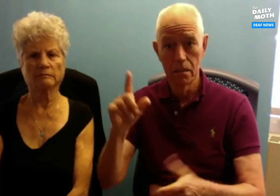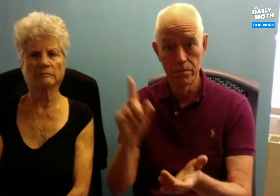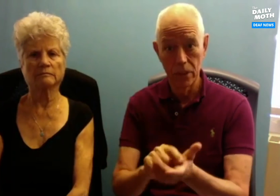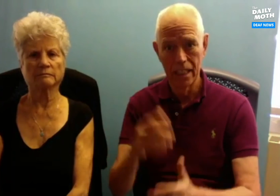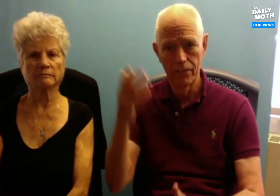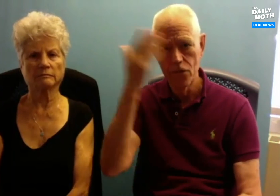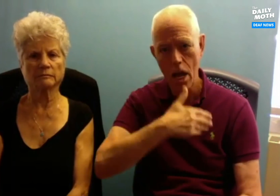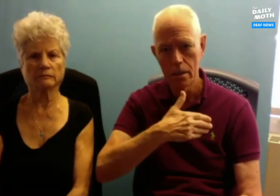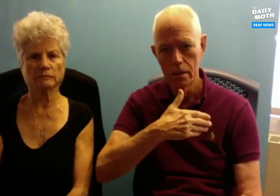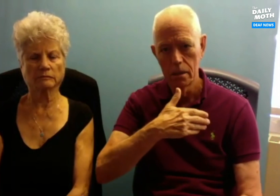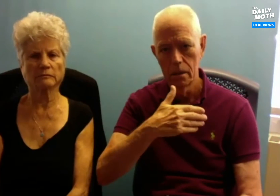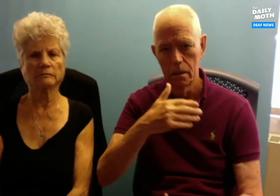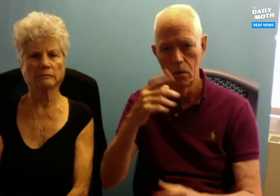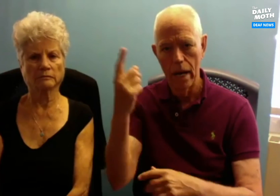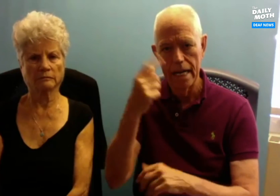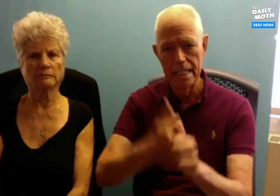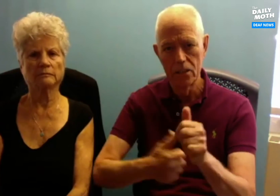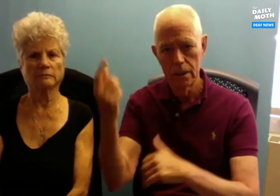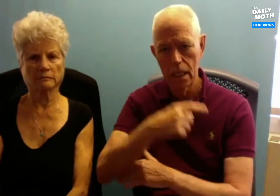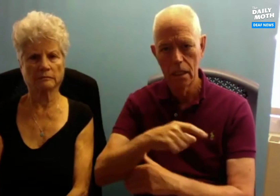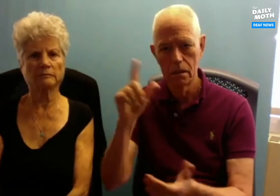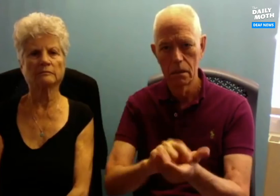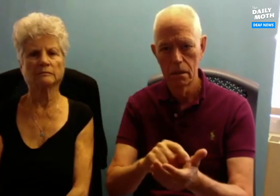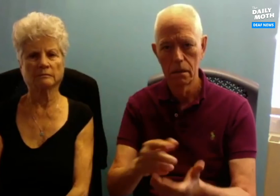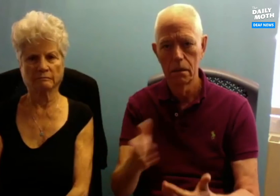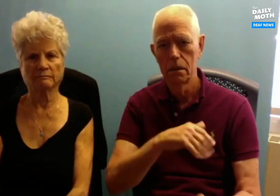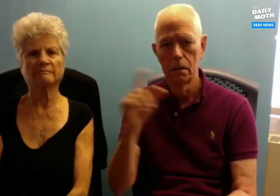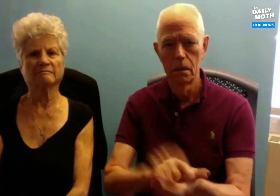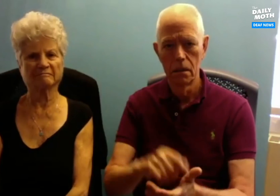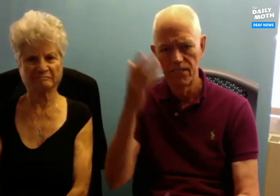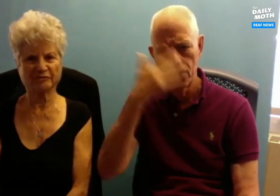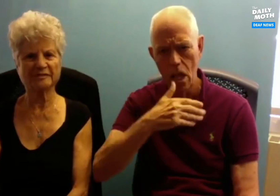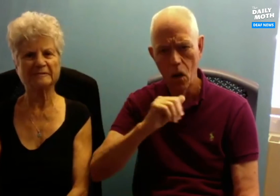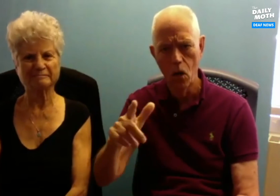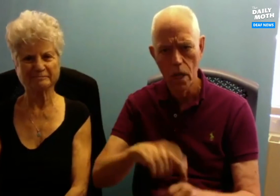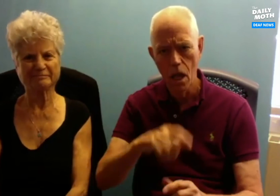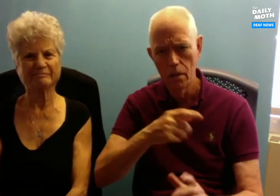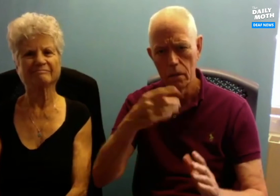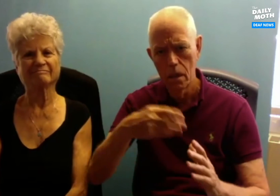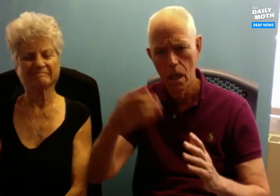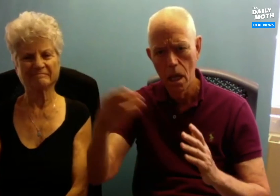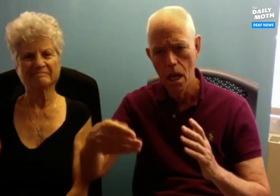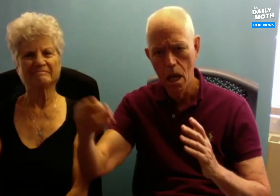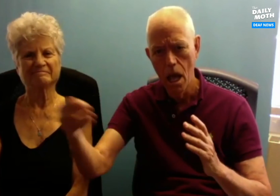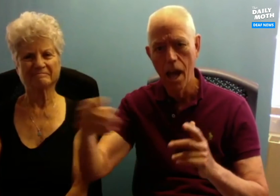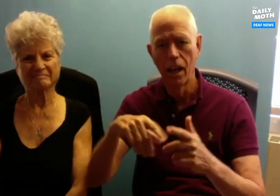All 7 days during the week of DPN, they would print about DPN on the front page every day.